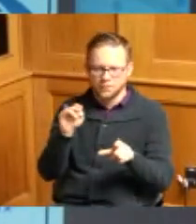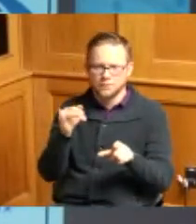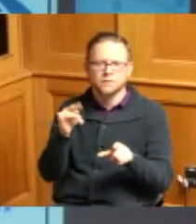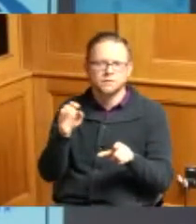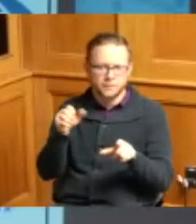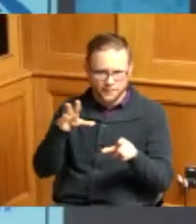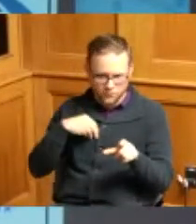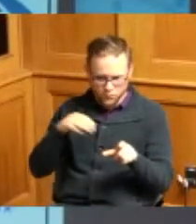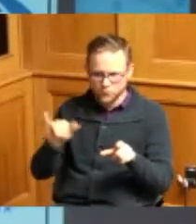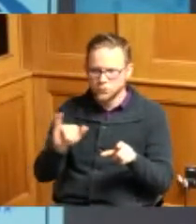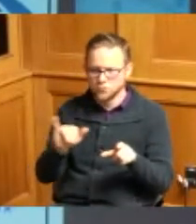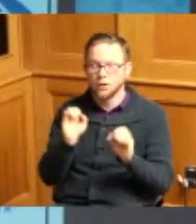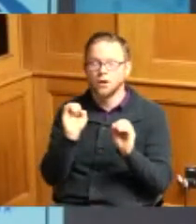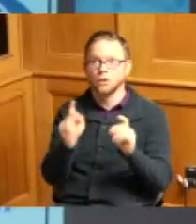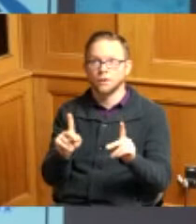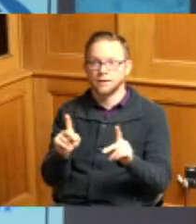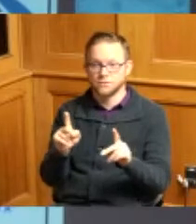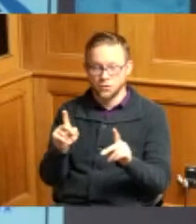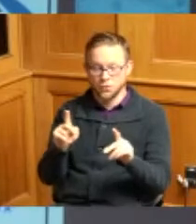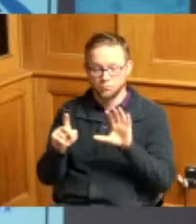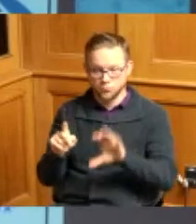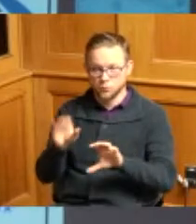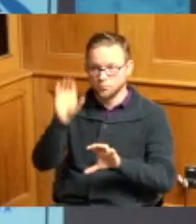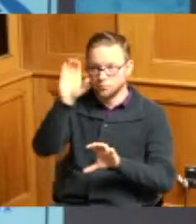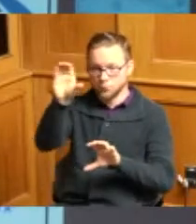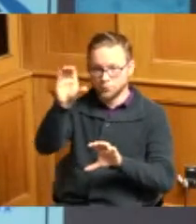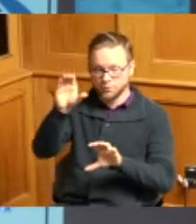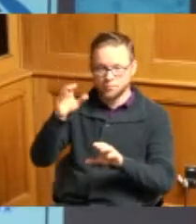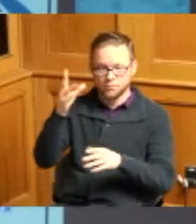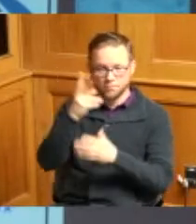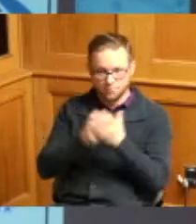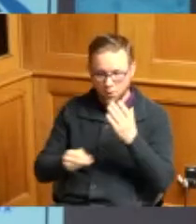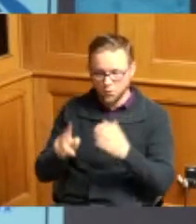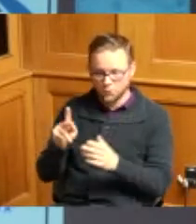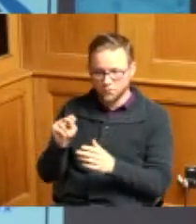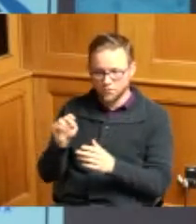all right so the knights own both the property to the north and to the south where are you